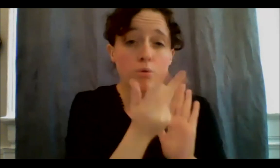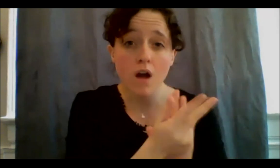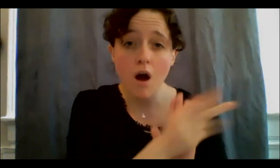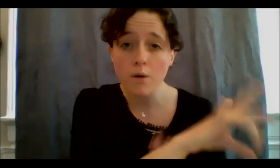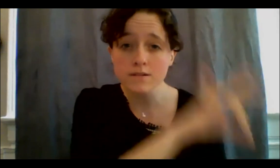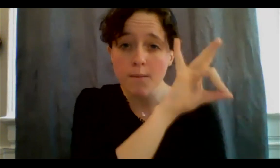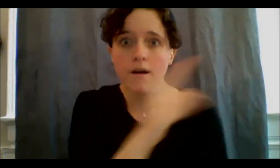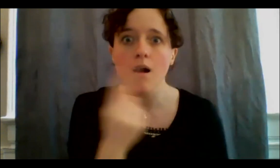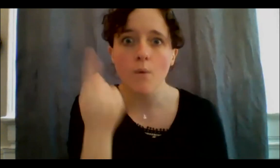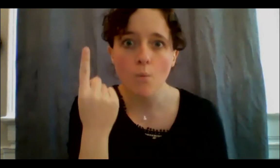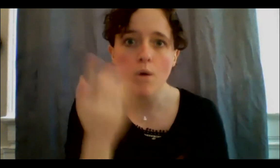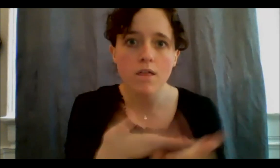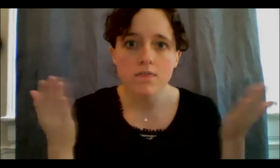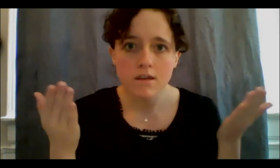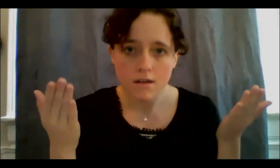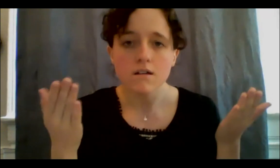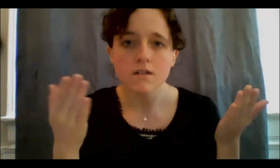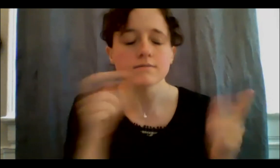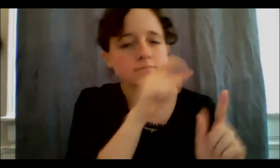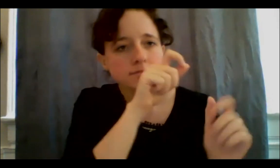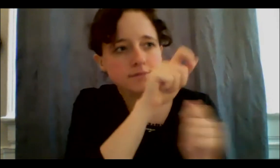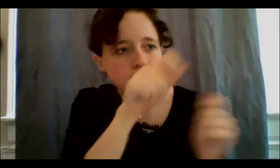and that's the white corn that only exists in one place. So it's a very